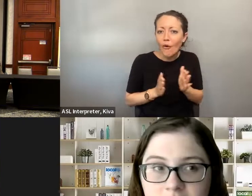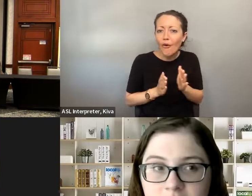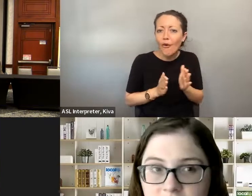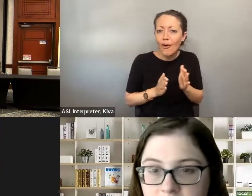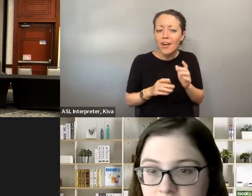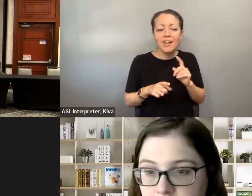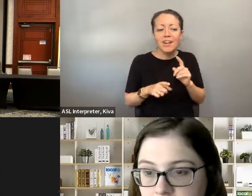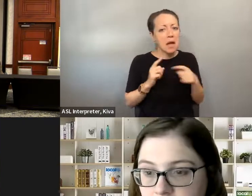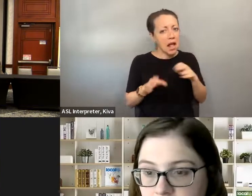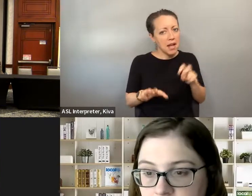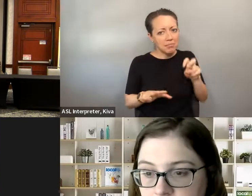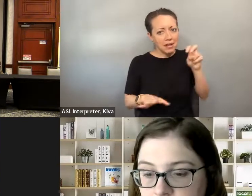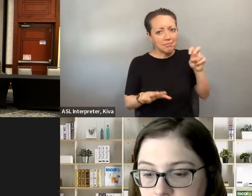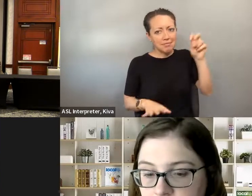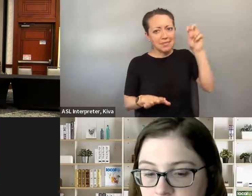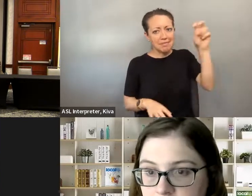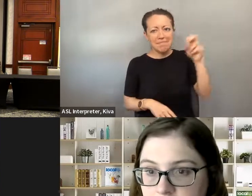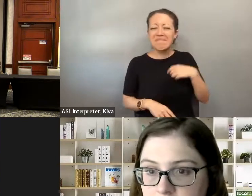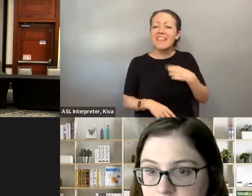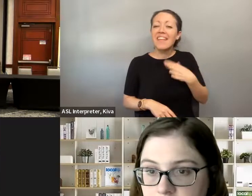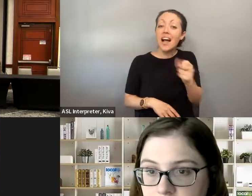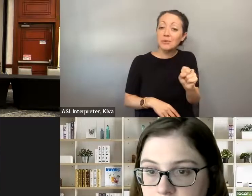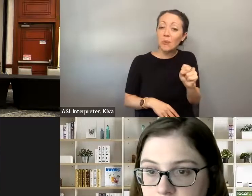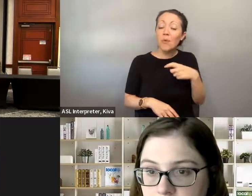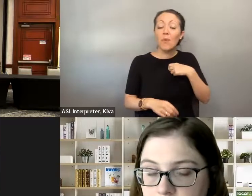was a 2.5 mile city. I started getting involved with,